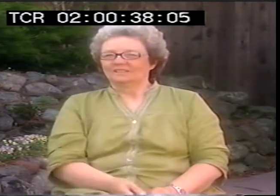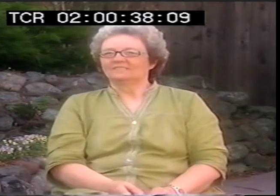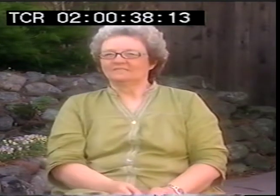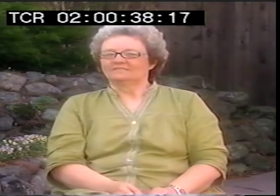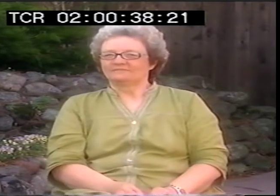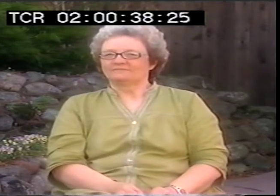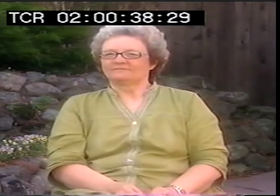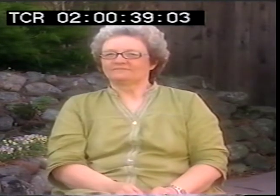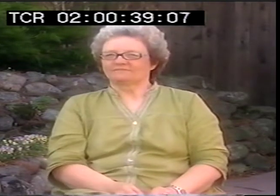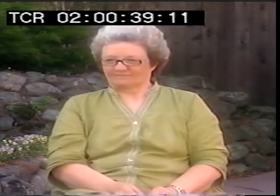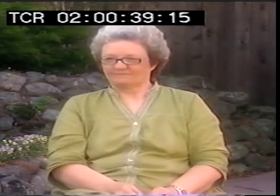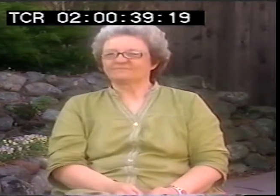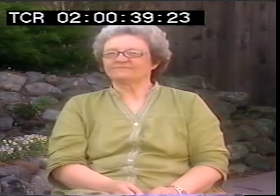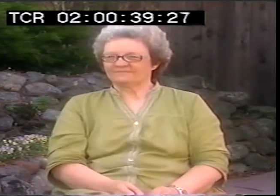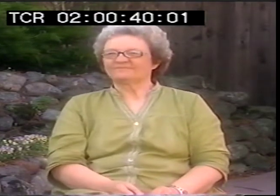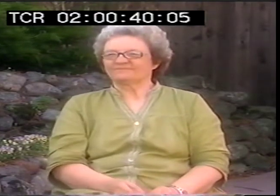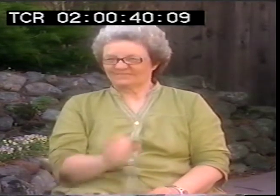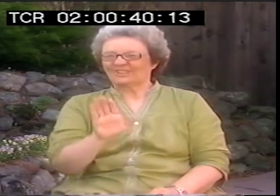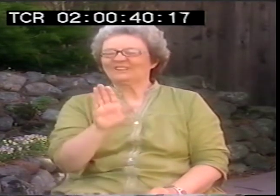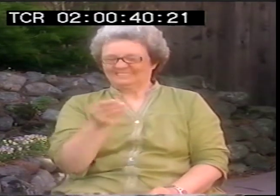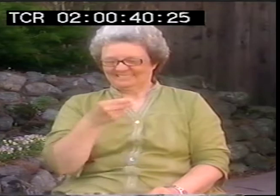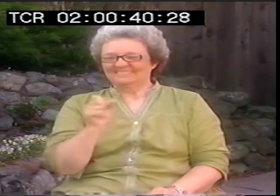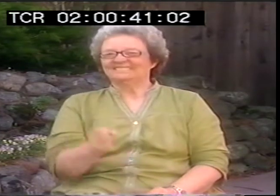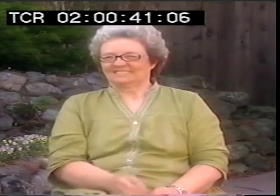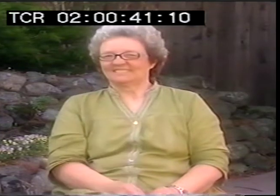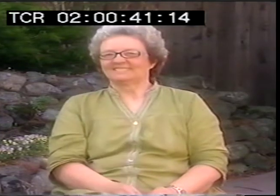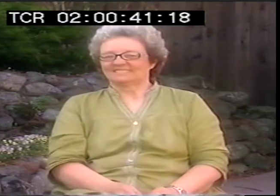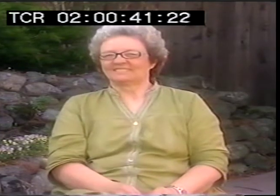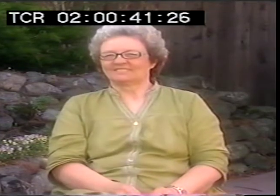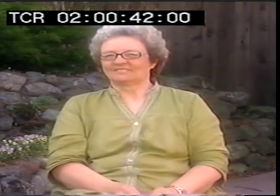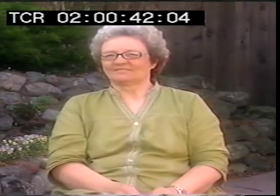Oh, your DVD. Yours, the one you gave me, yes.